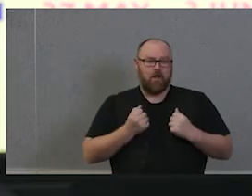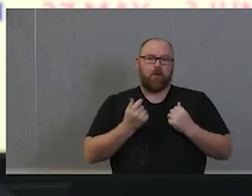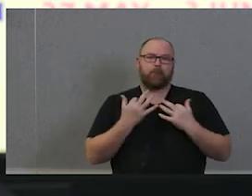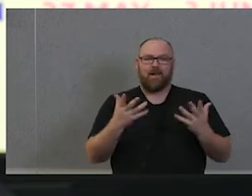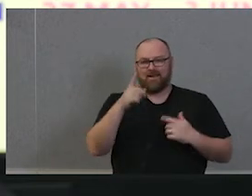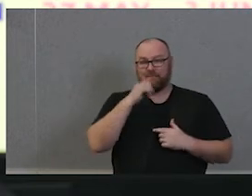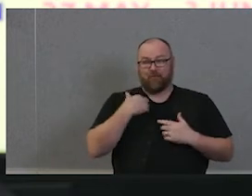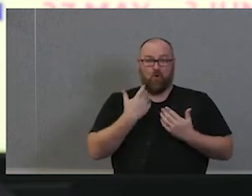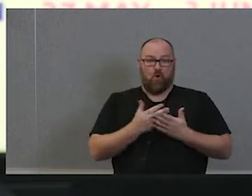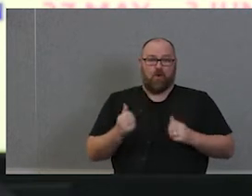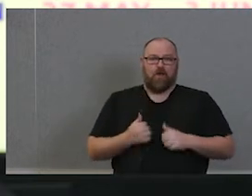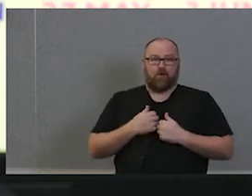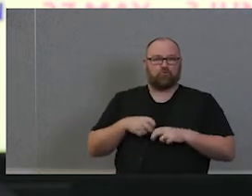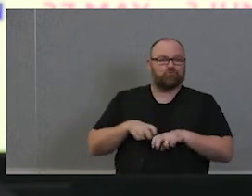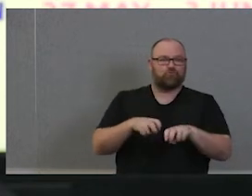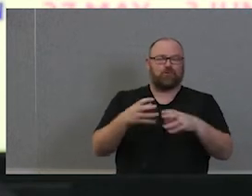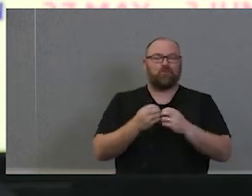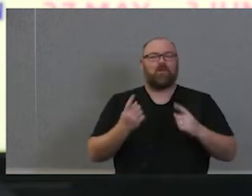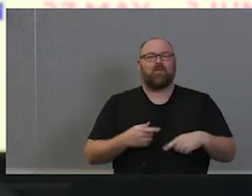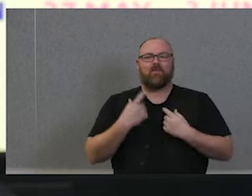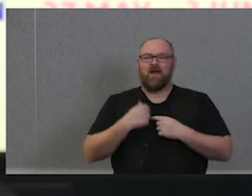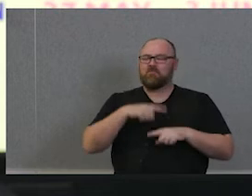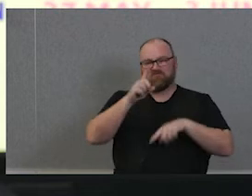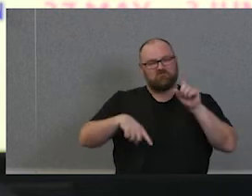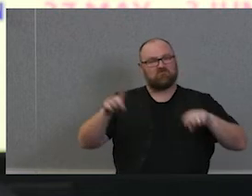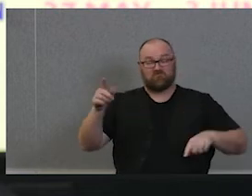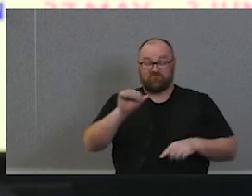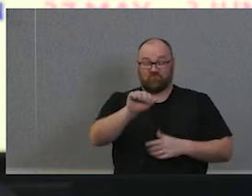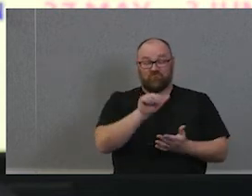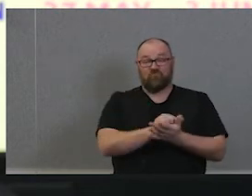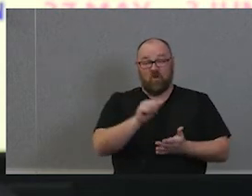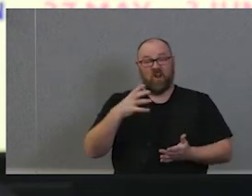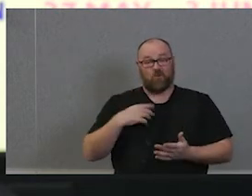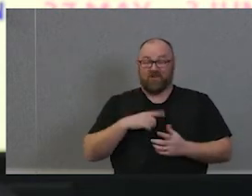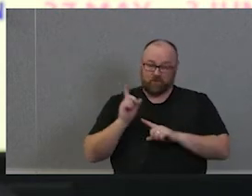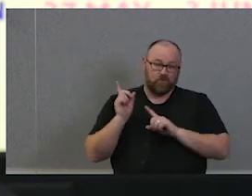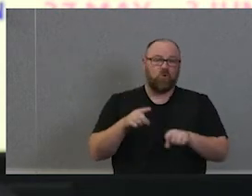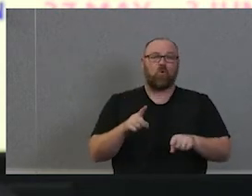that journey is different. But I think you're right. We do absolutely need to get out there and get productive. Now, we have time for only one